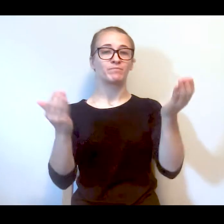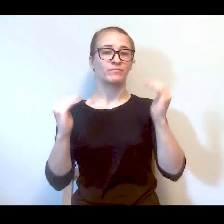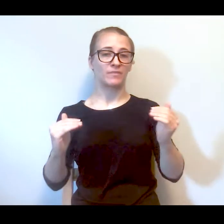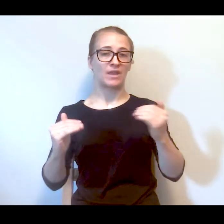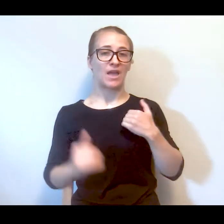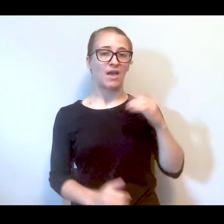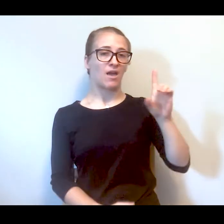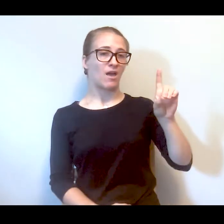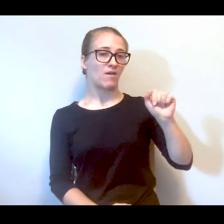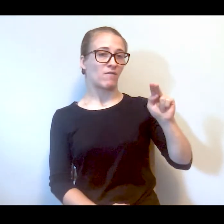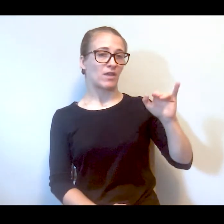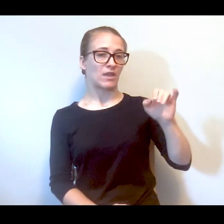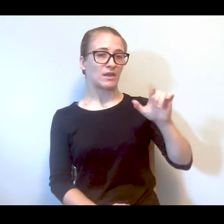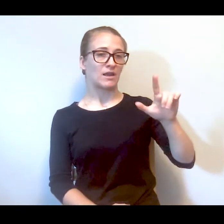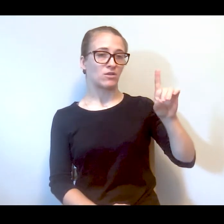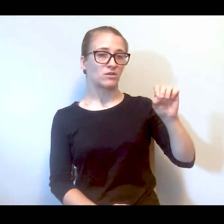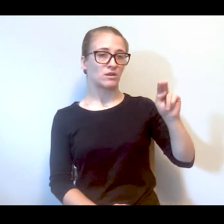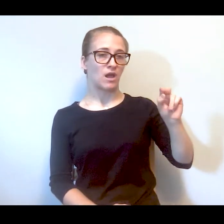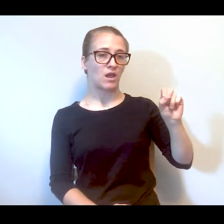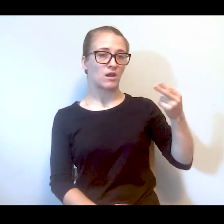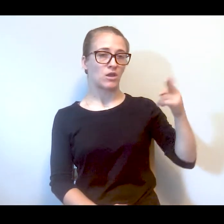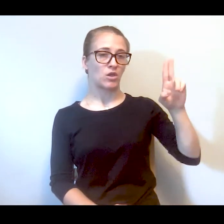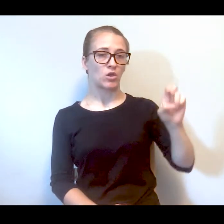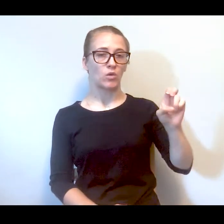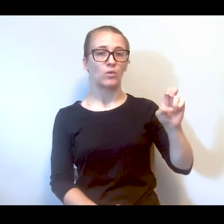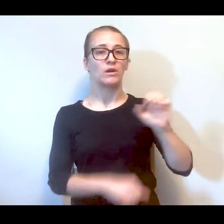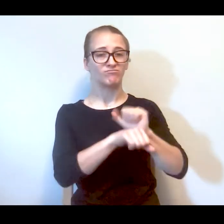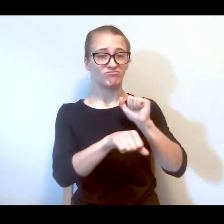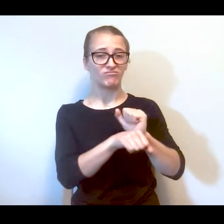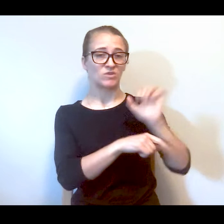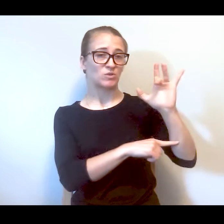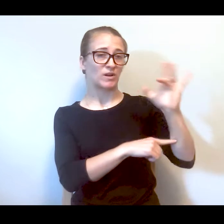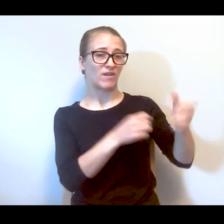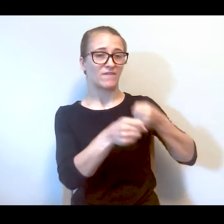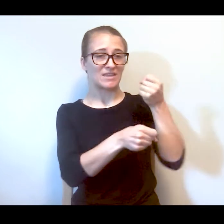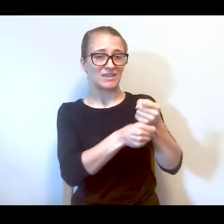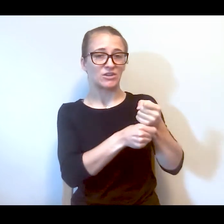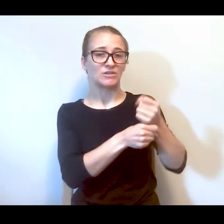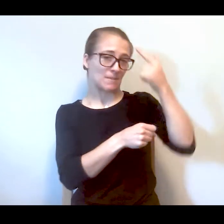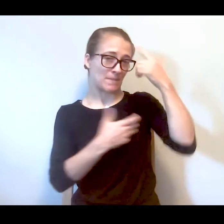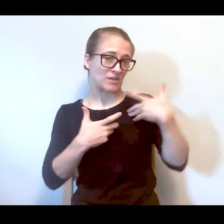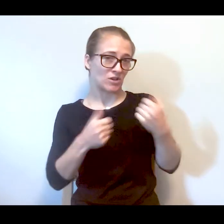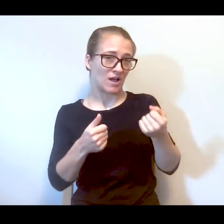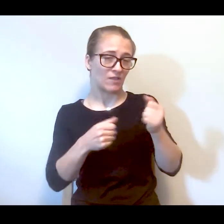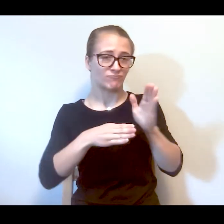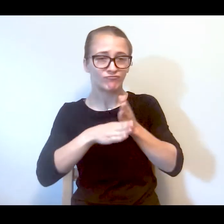Next we have Daniel Donoghue. He's worked in the mental health field for 25 years. He currently